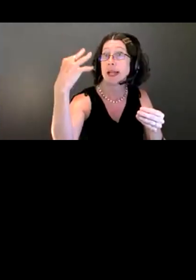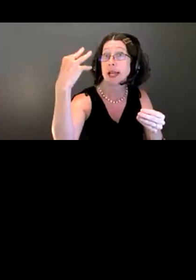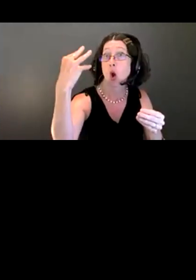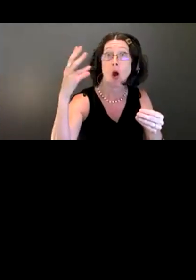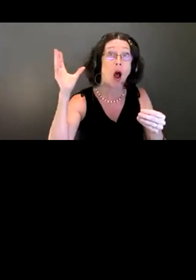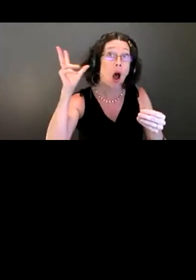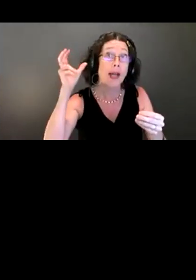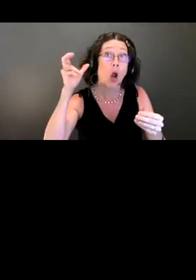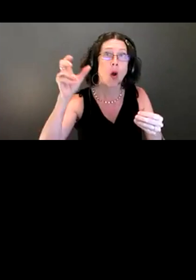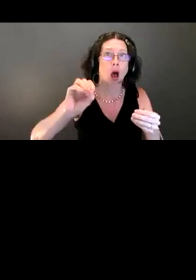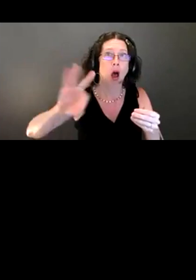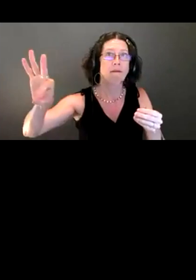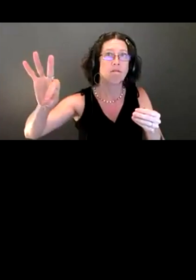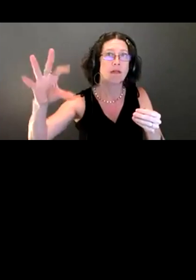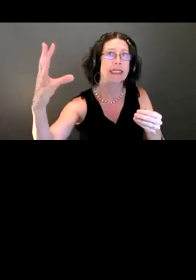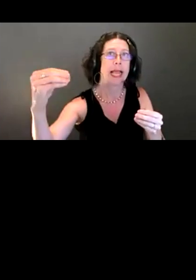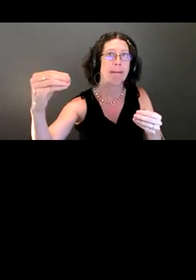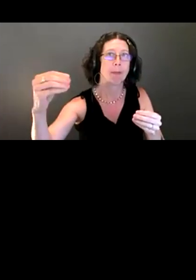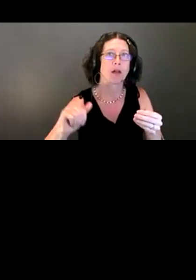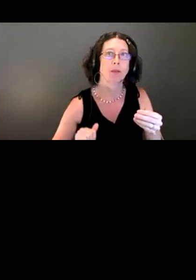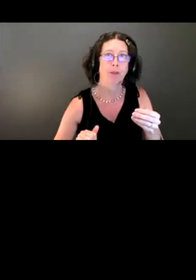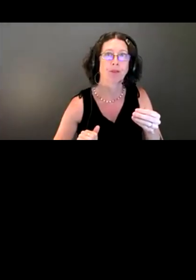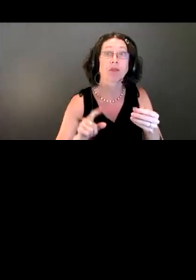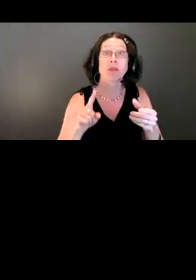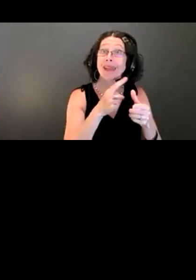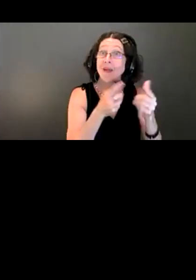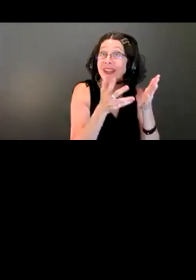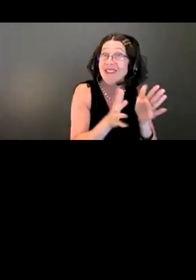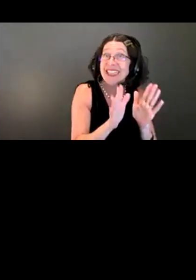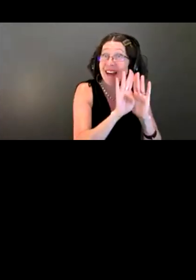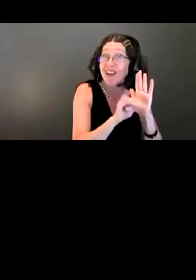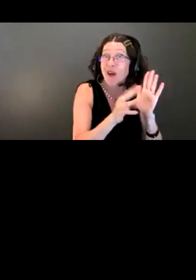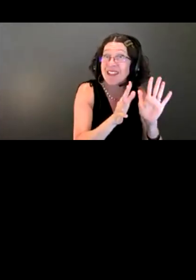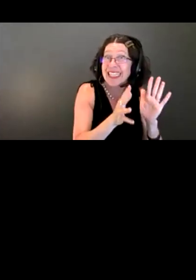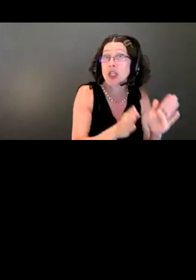Then we will have time for an hour-long session where you